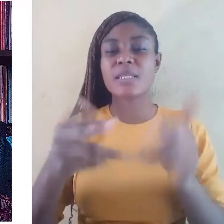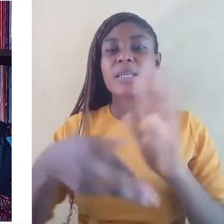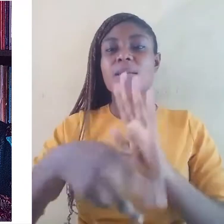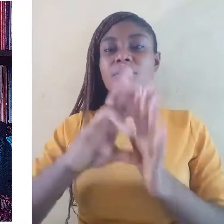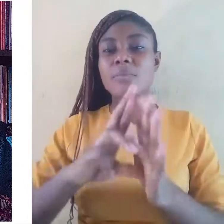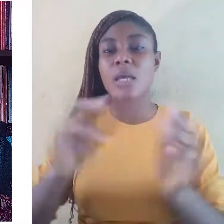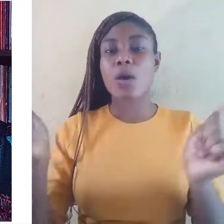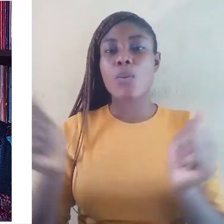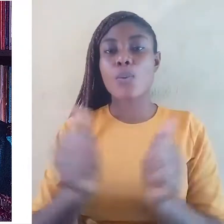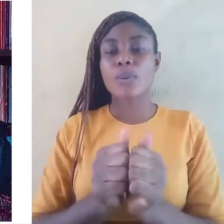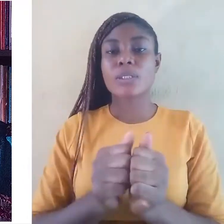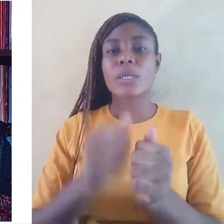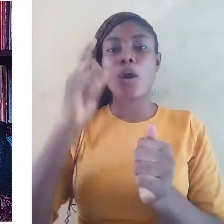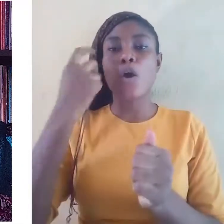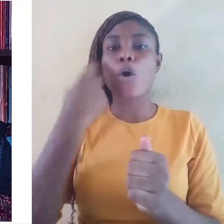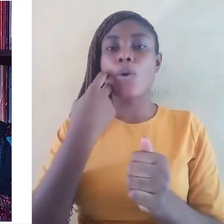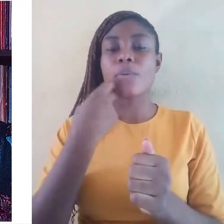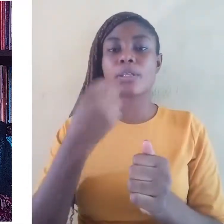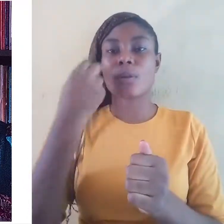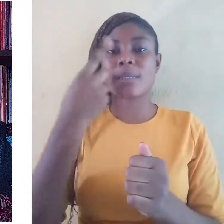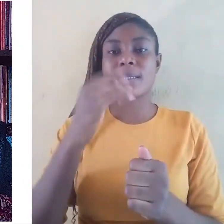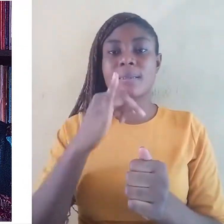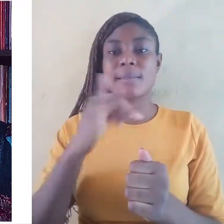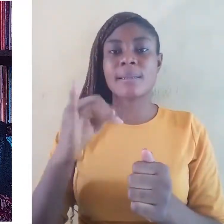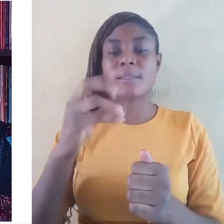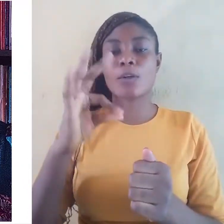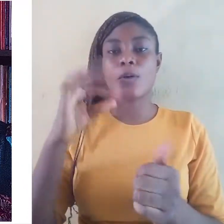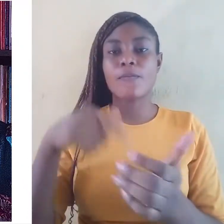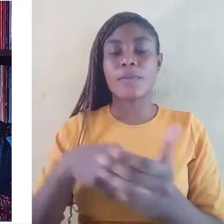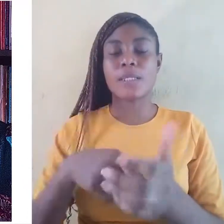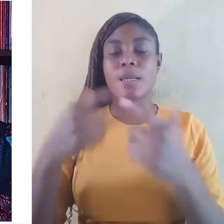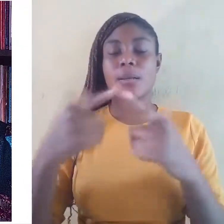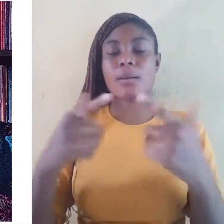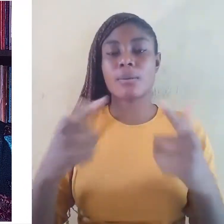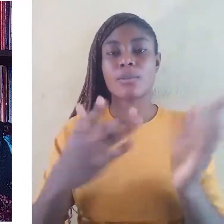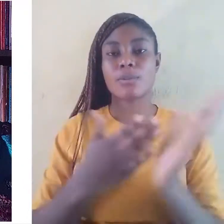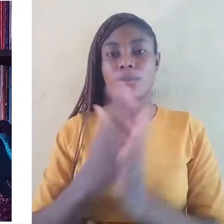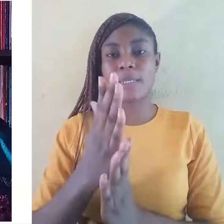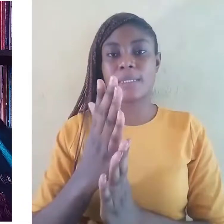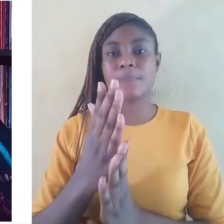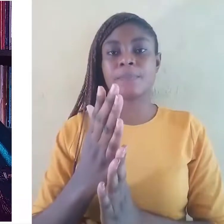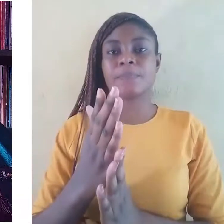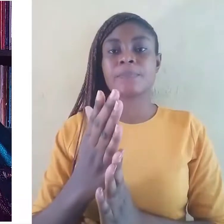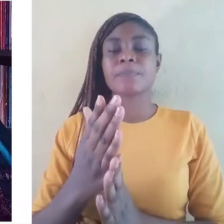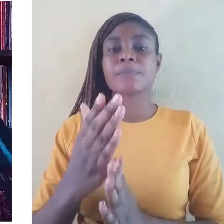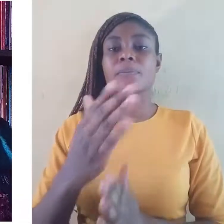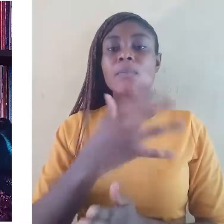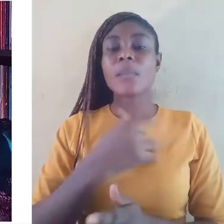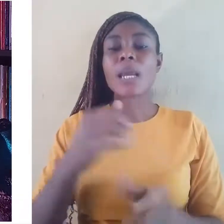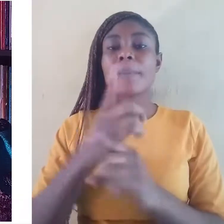rights, to ensure minority and indigenous language rights are respected.